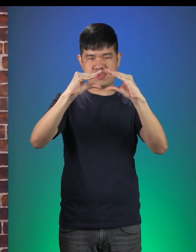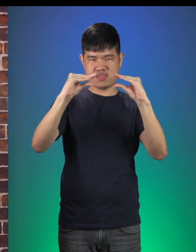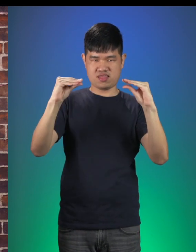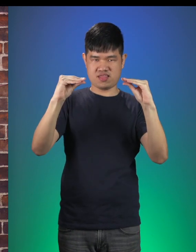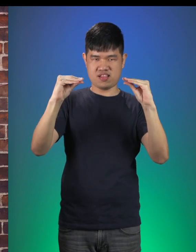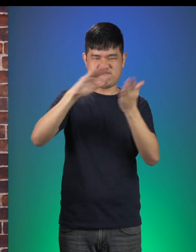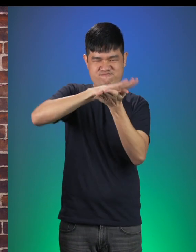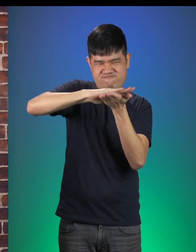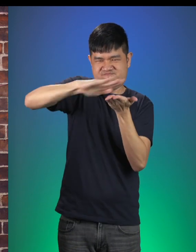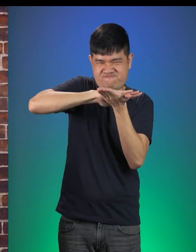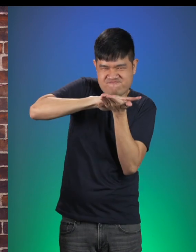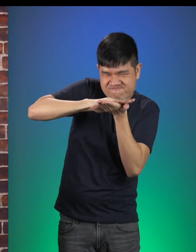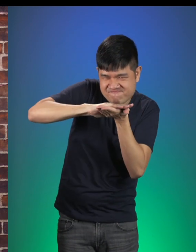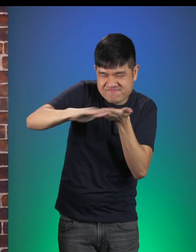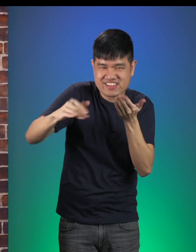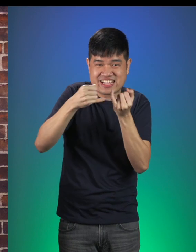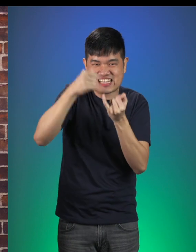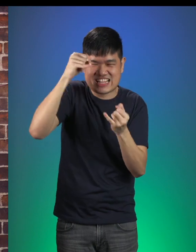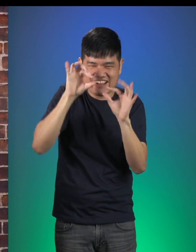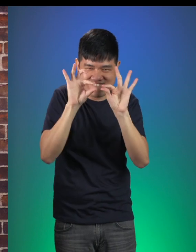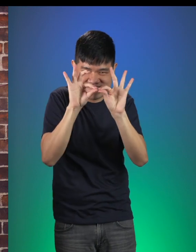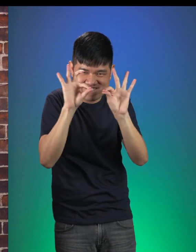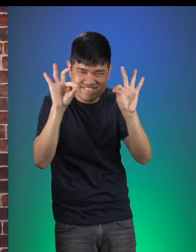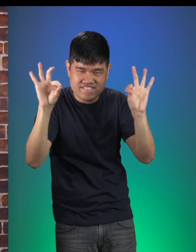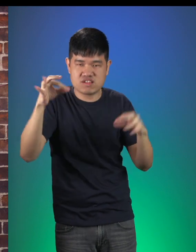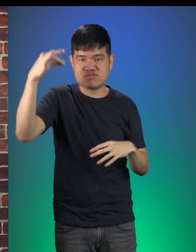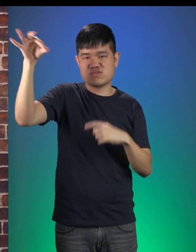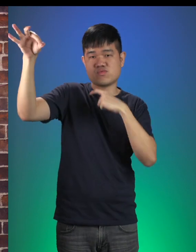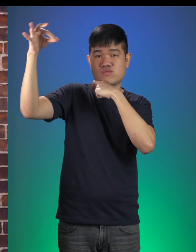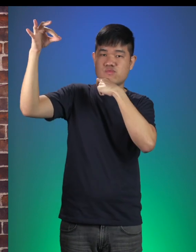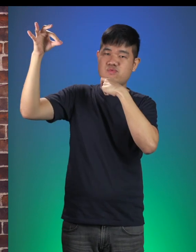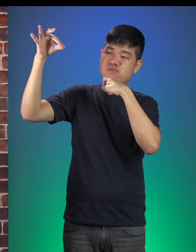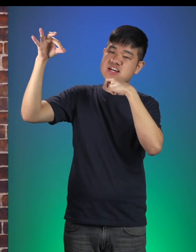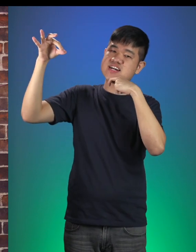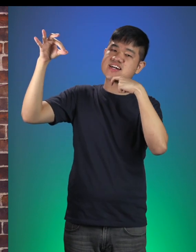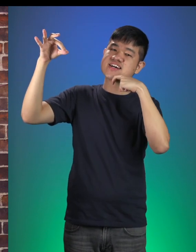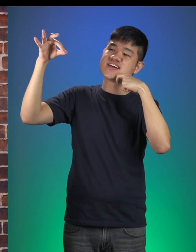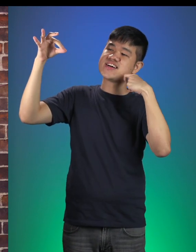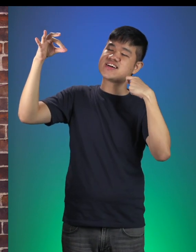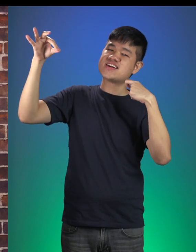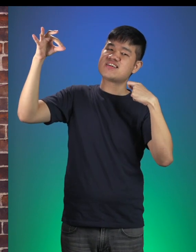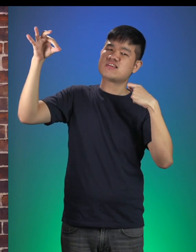Then I spread them out into thin sheets and waited for them to dry. Little Red: And?